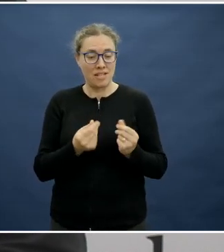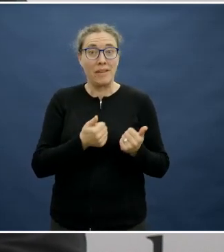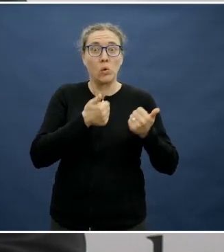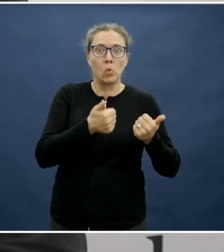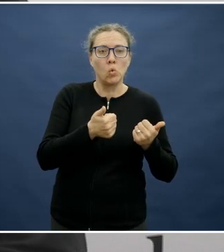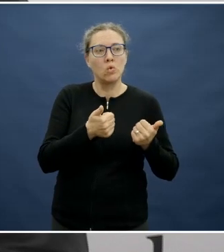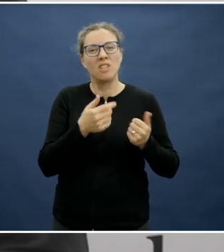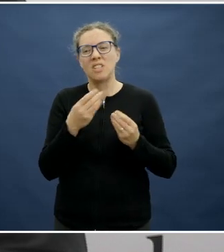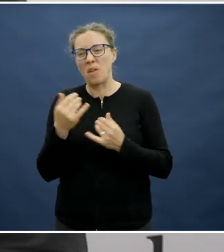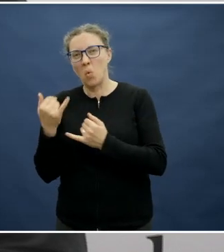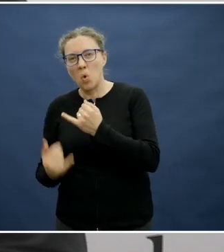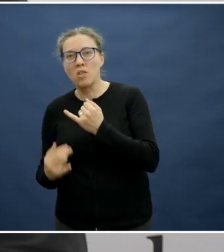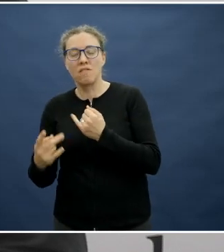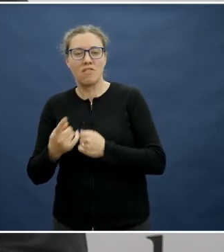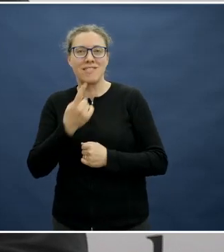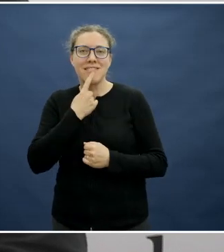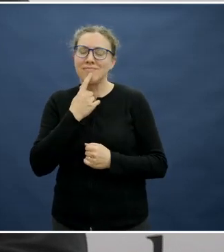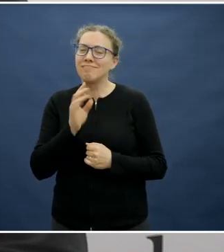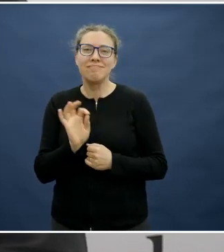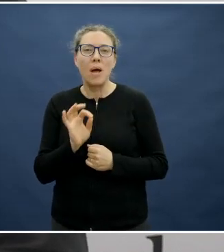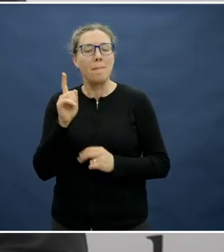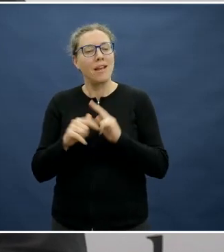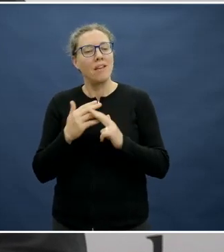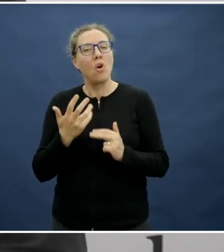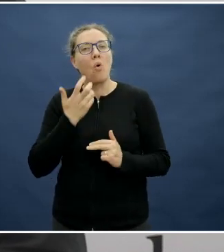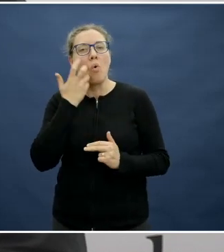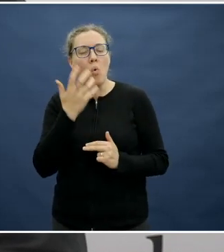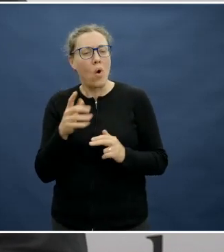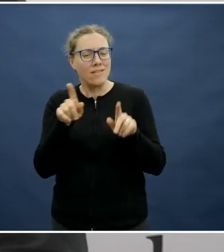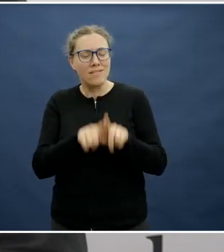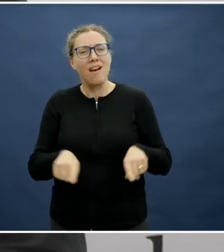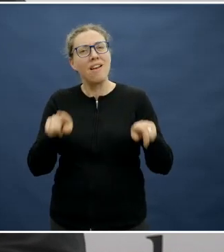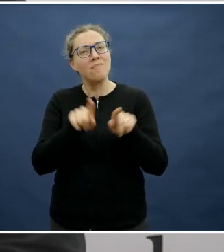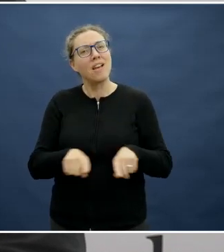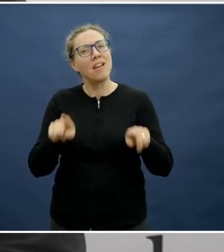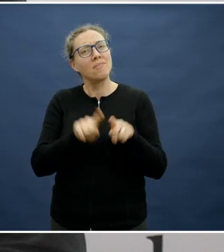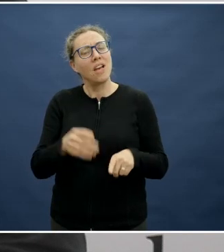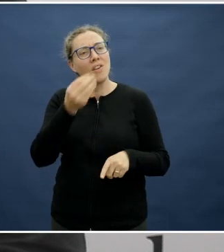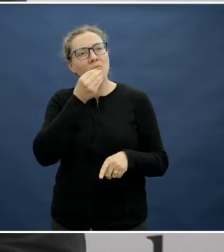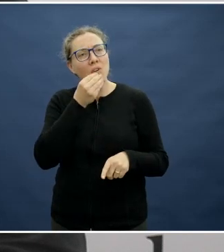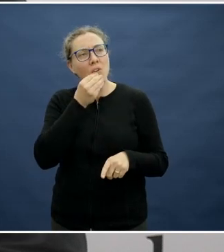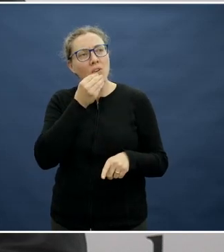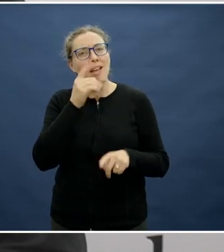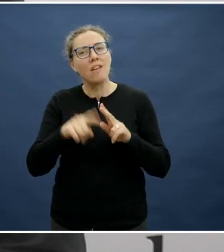But if you're constantly exposed to the same flavour profile, when you try anything that's different to that, it's worse.